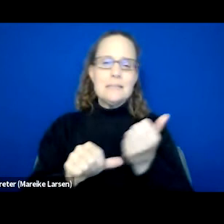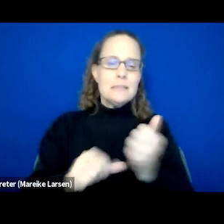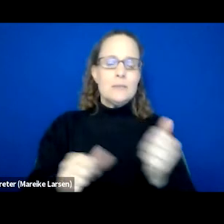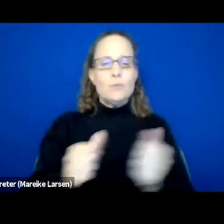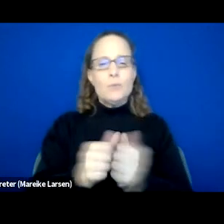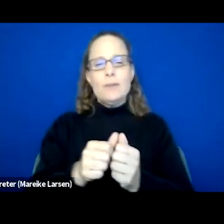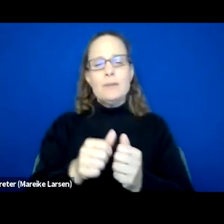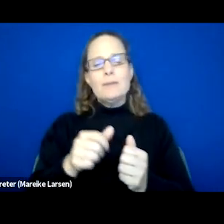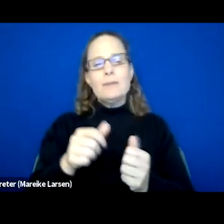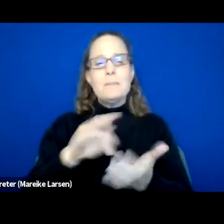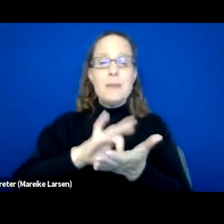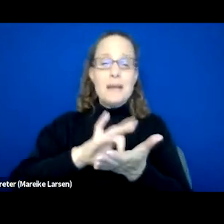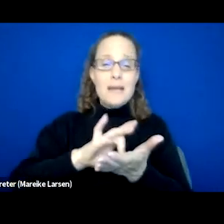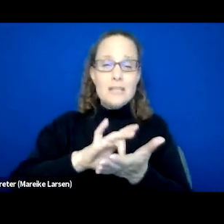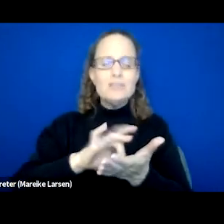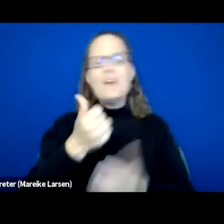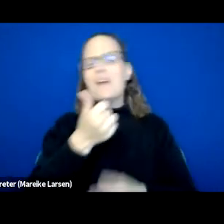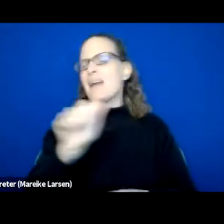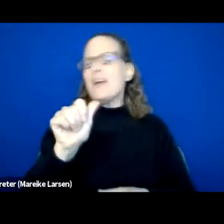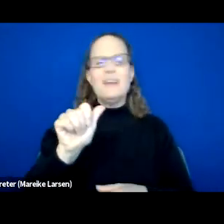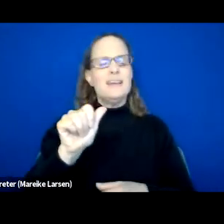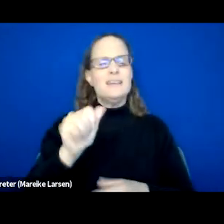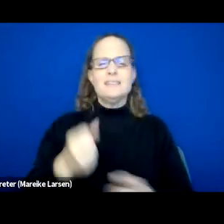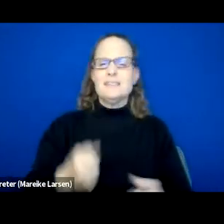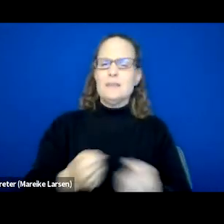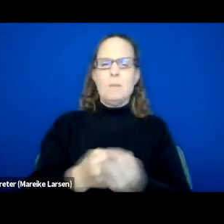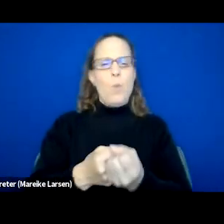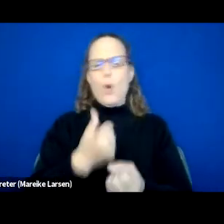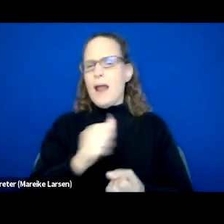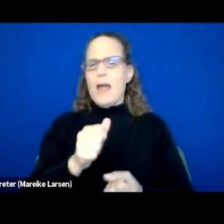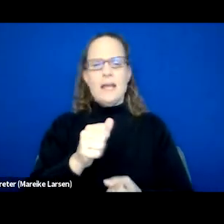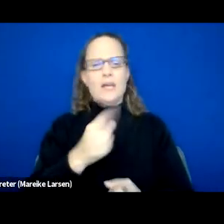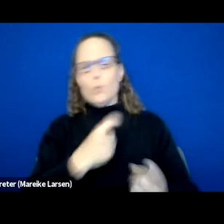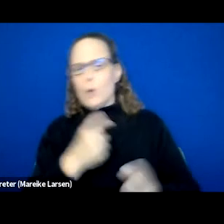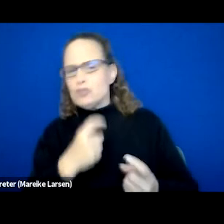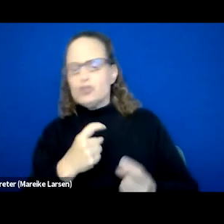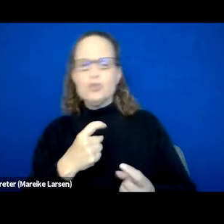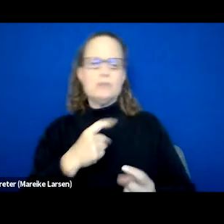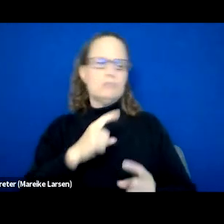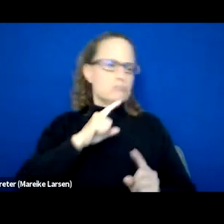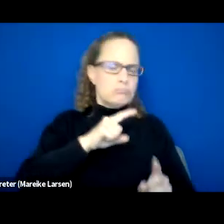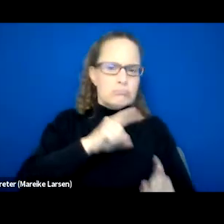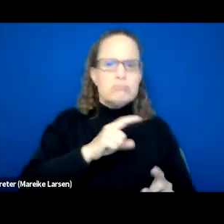you know, medications, just any kind of support, any questions they might have, you know, or they might feel afraid to ask